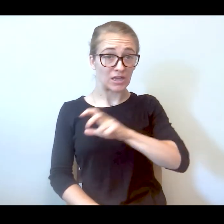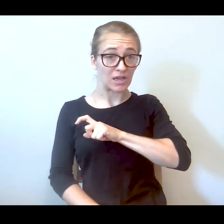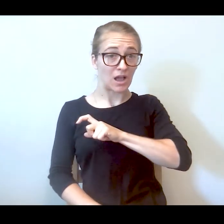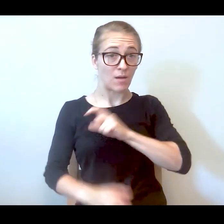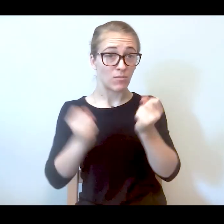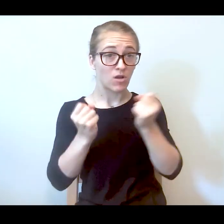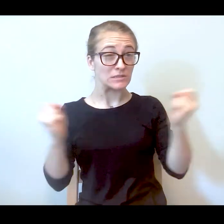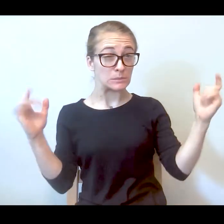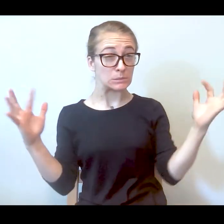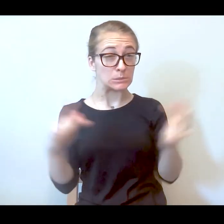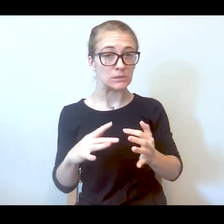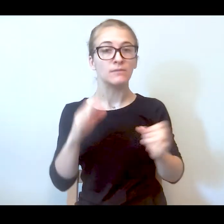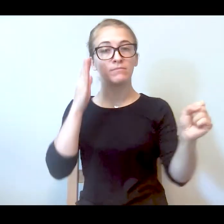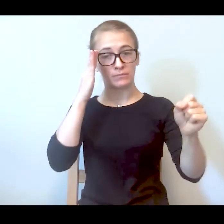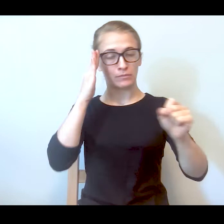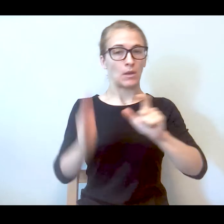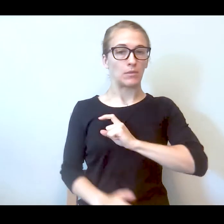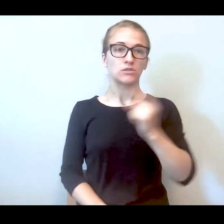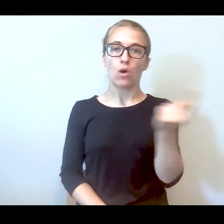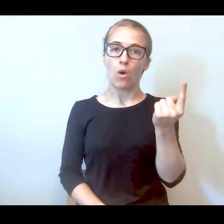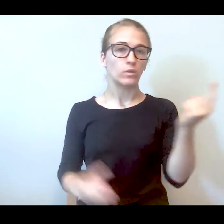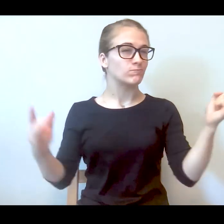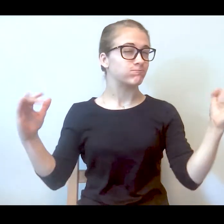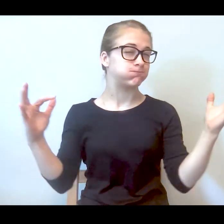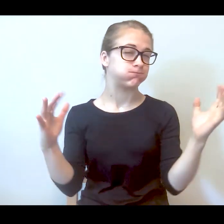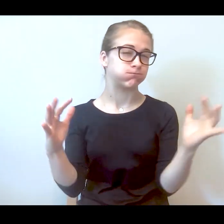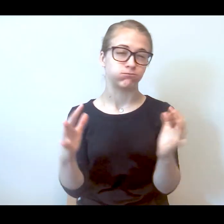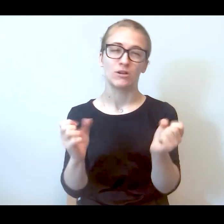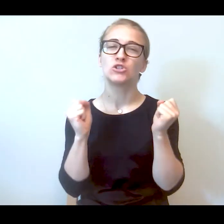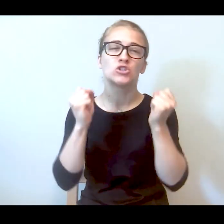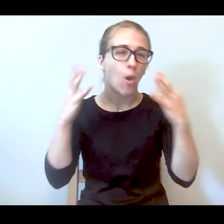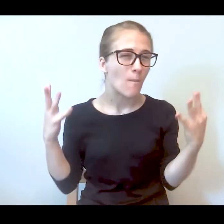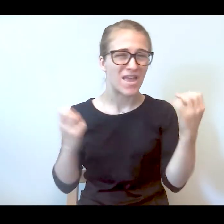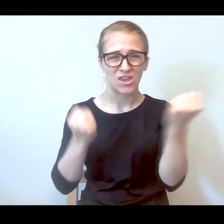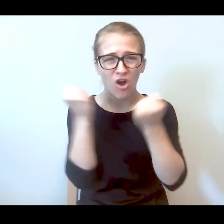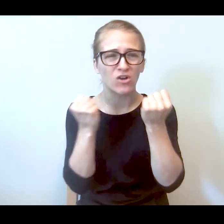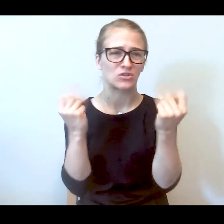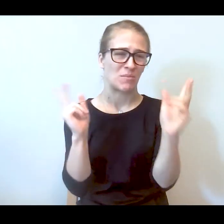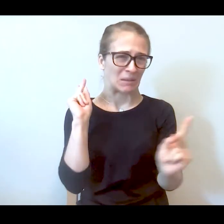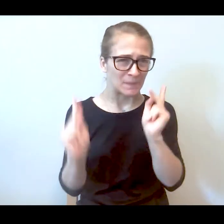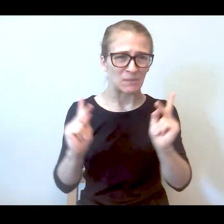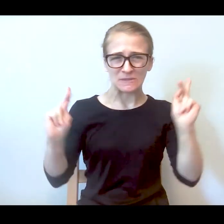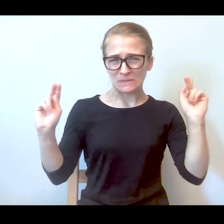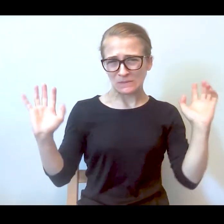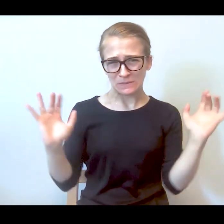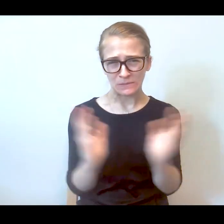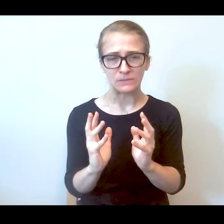Yes. Police always come in huge numbers. They come, like -- like when you call and you say my